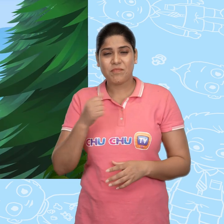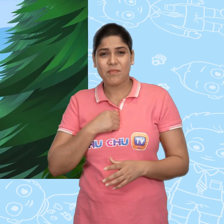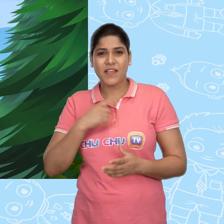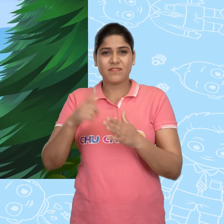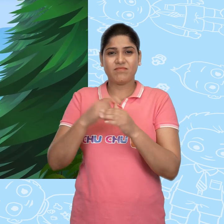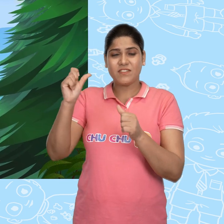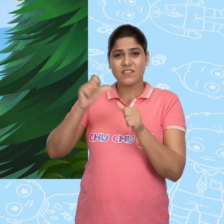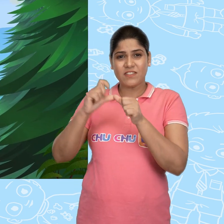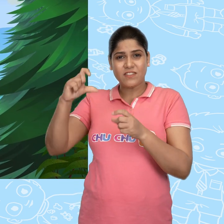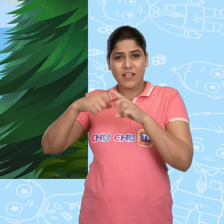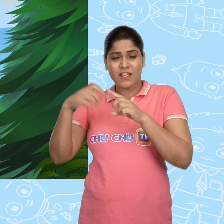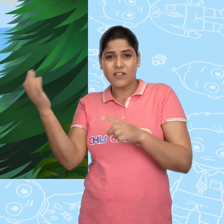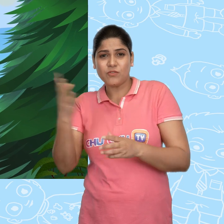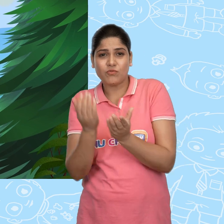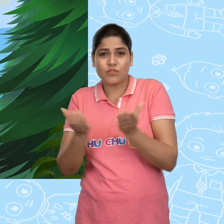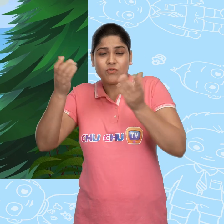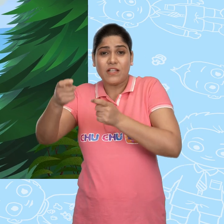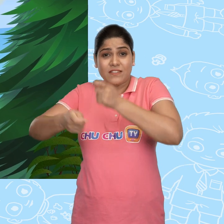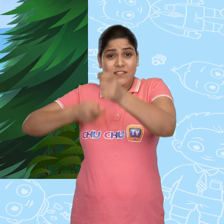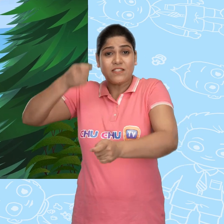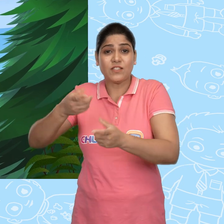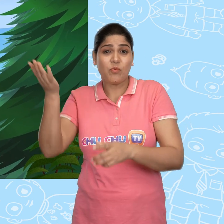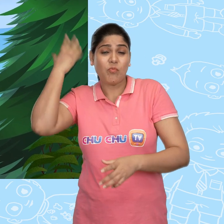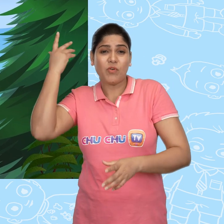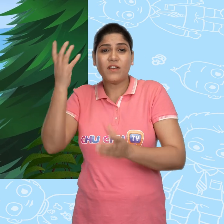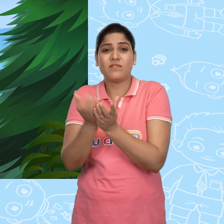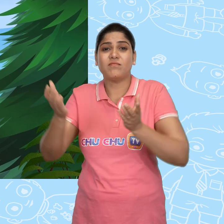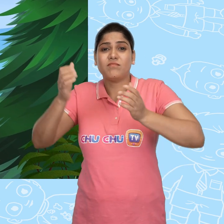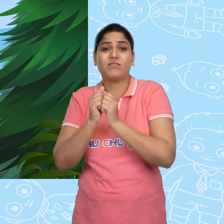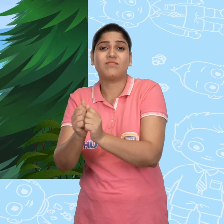I will replace Jack's new magical bowl with this old one I took.